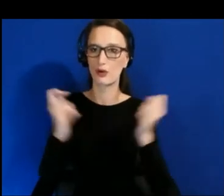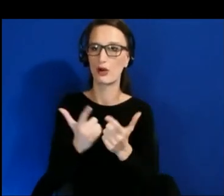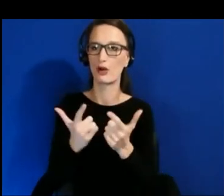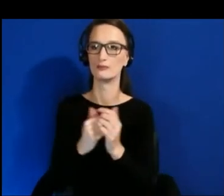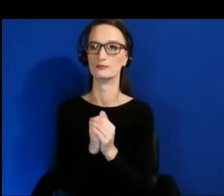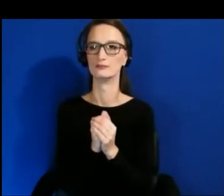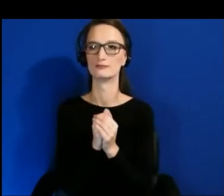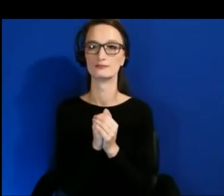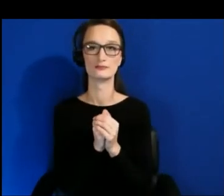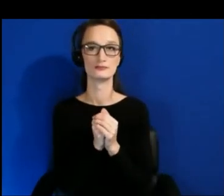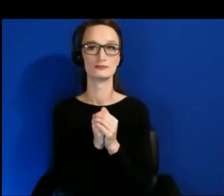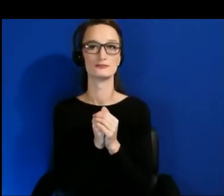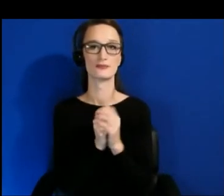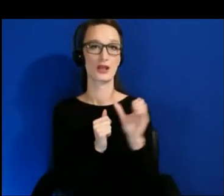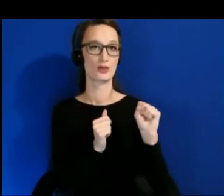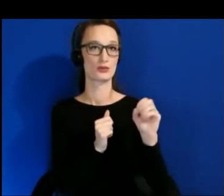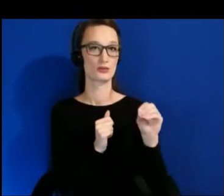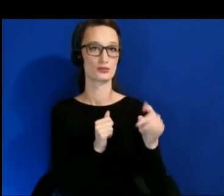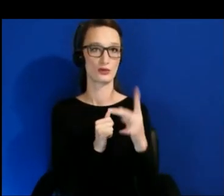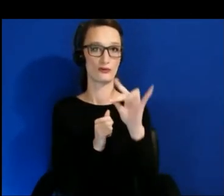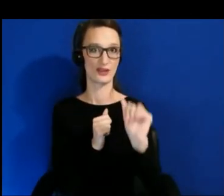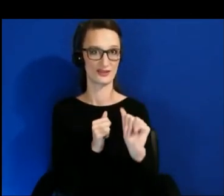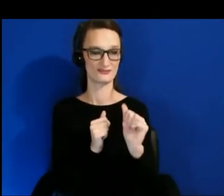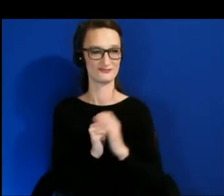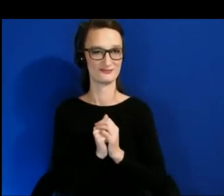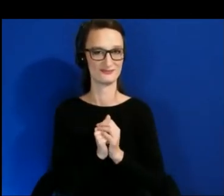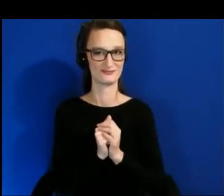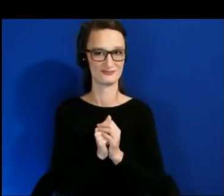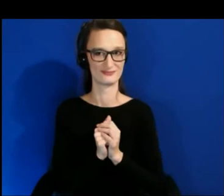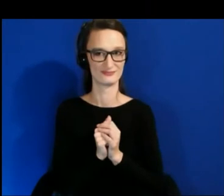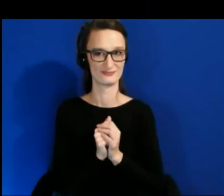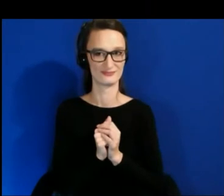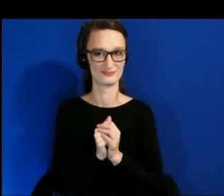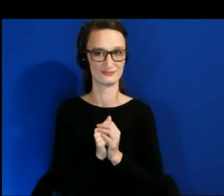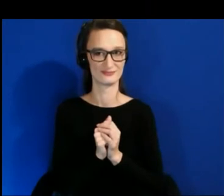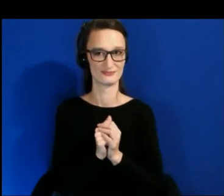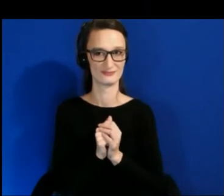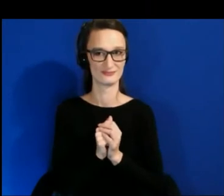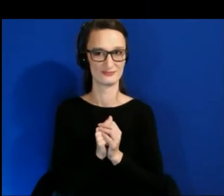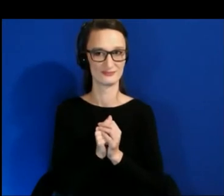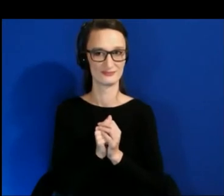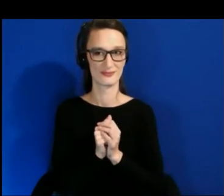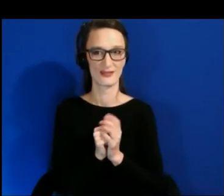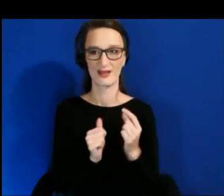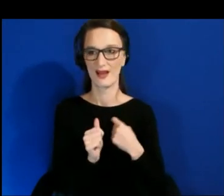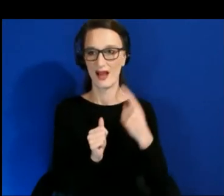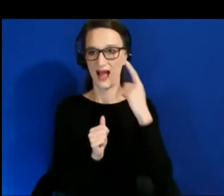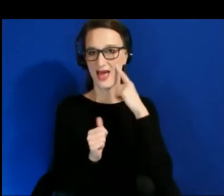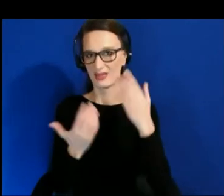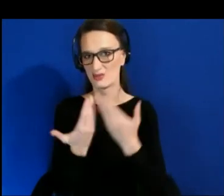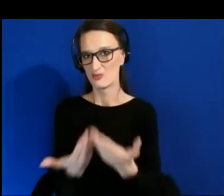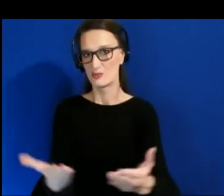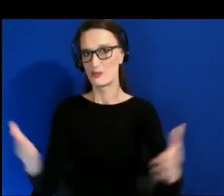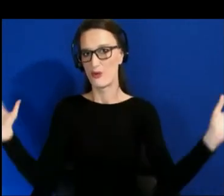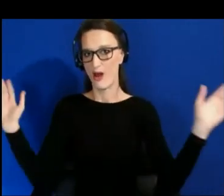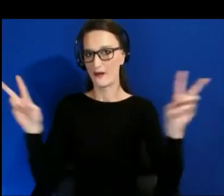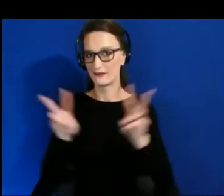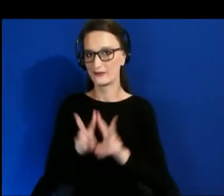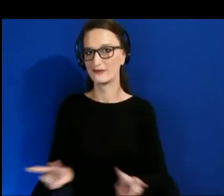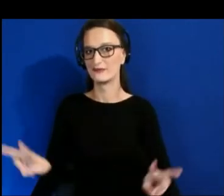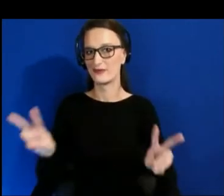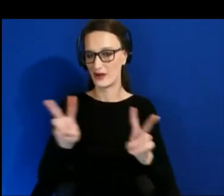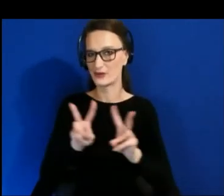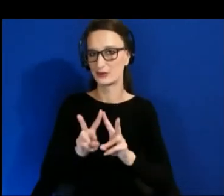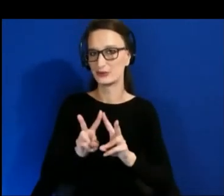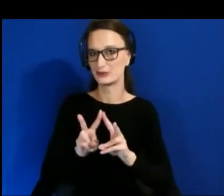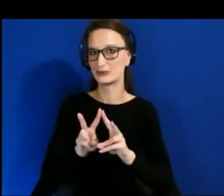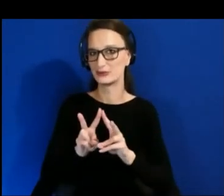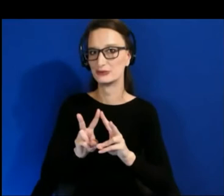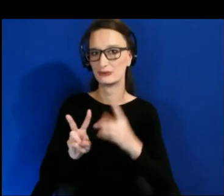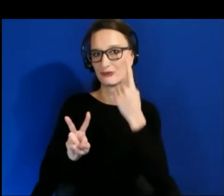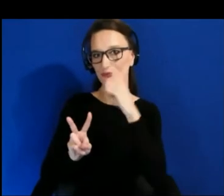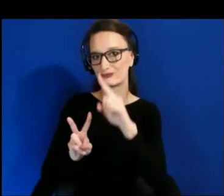I would say the broad value of developing for disabilities is, you know, we have new